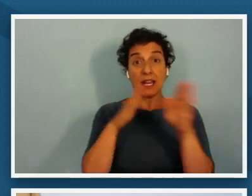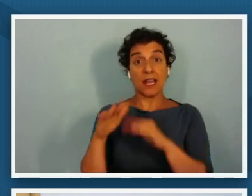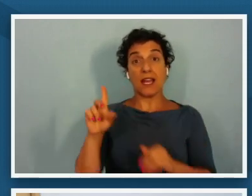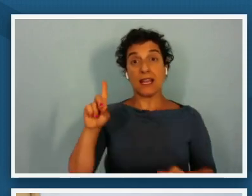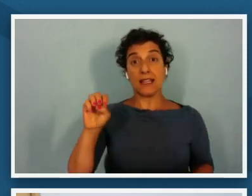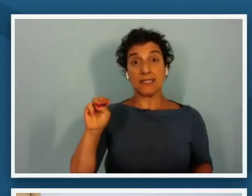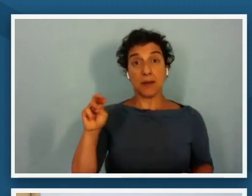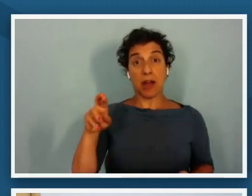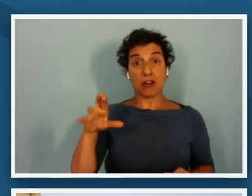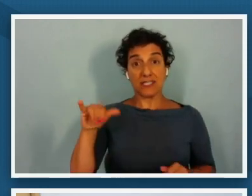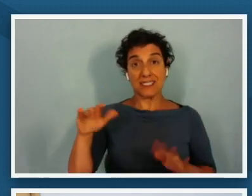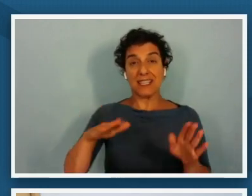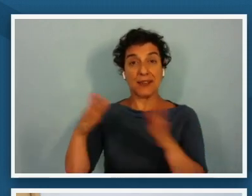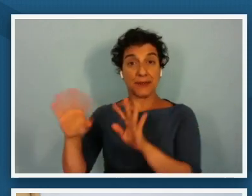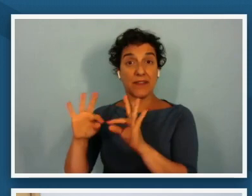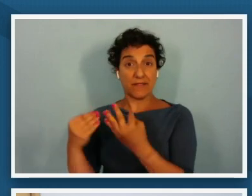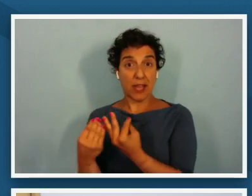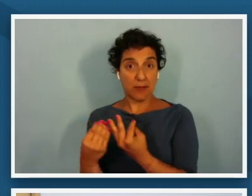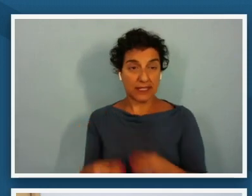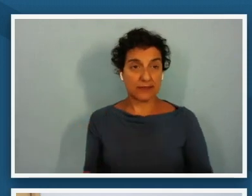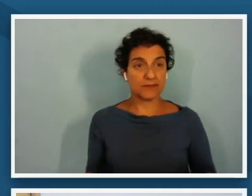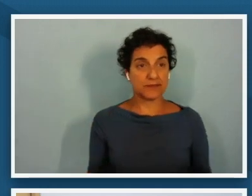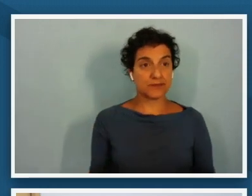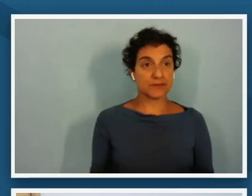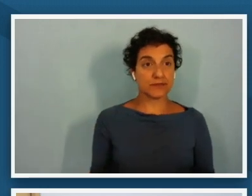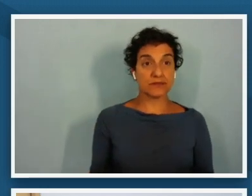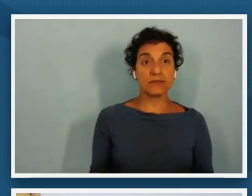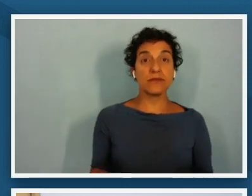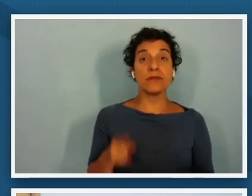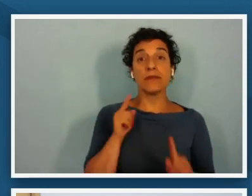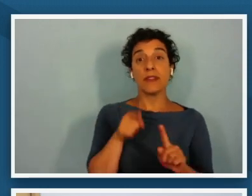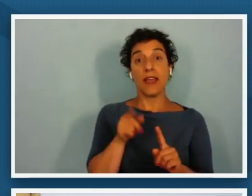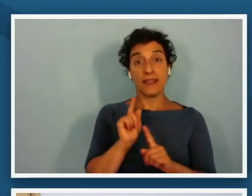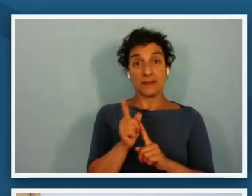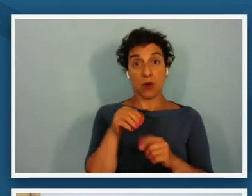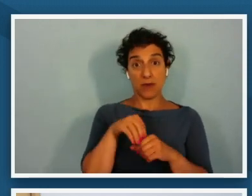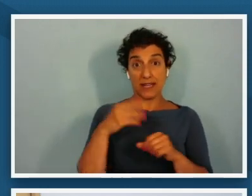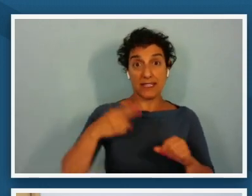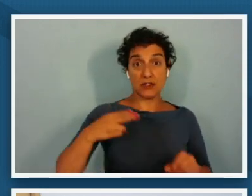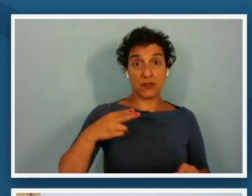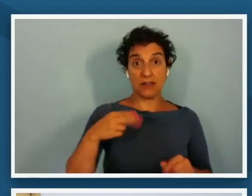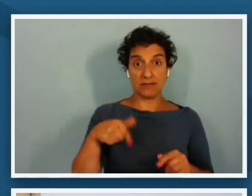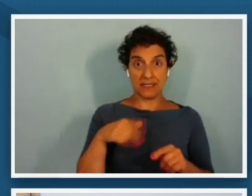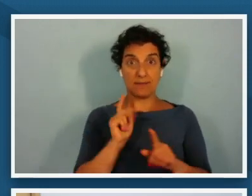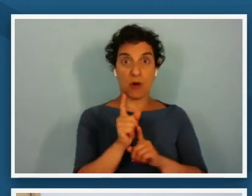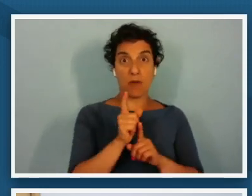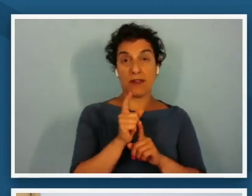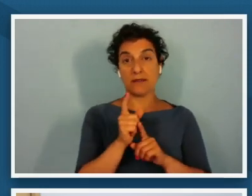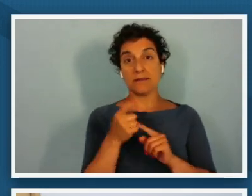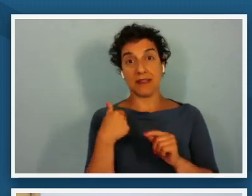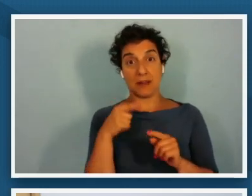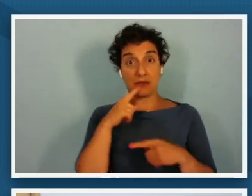family and at this moment in history so the moment that we were